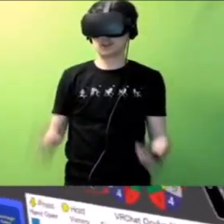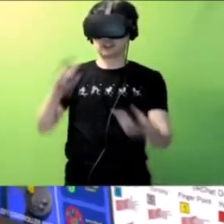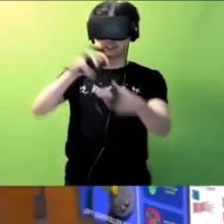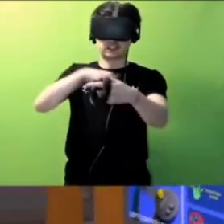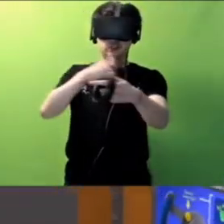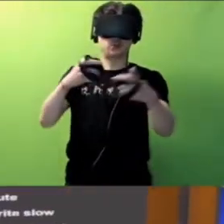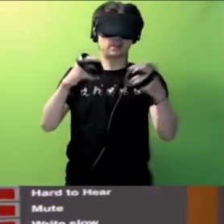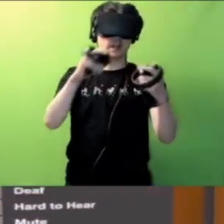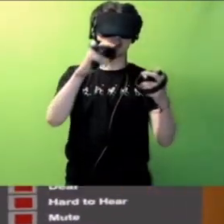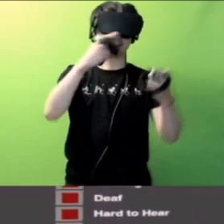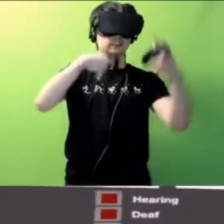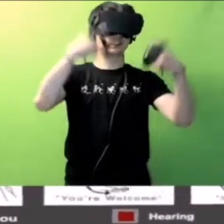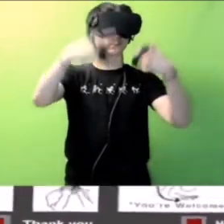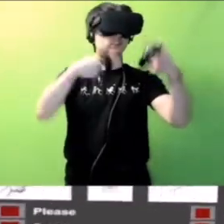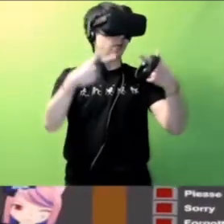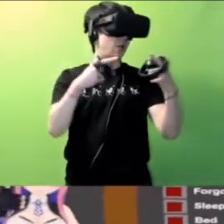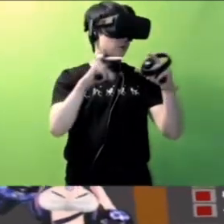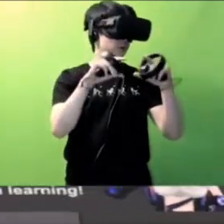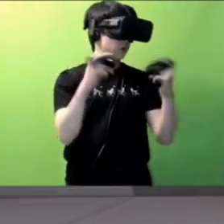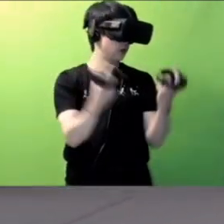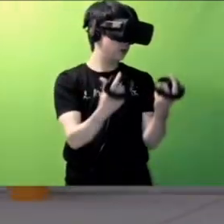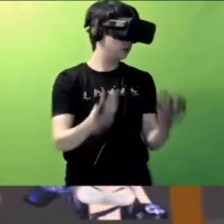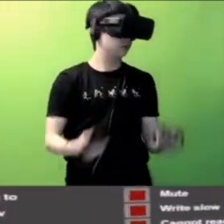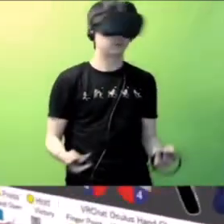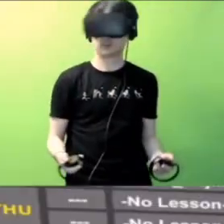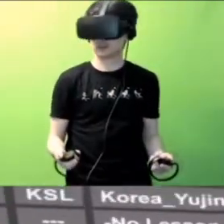The schedule for the sign language classes